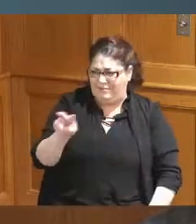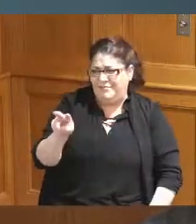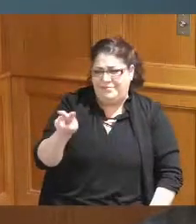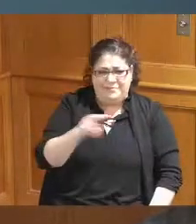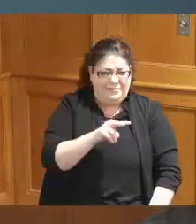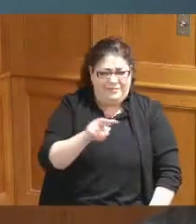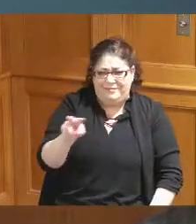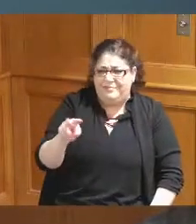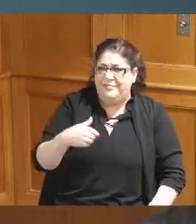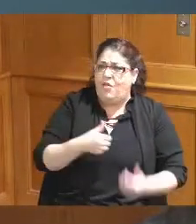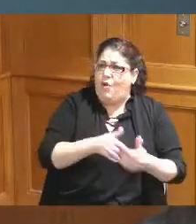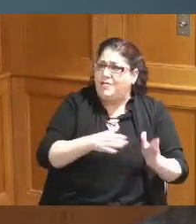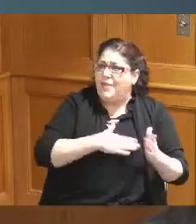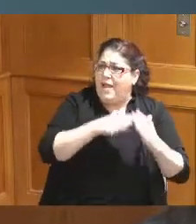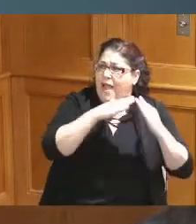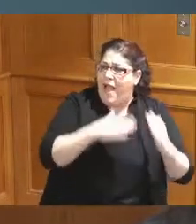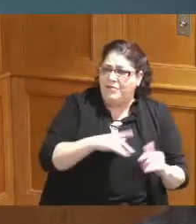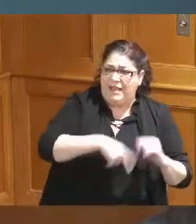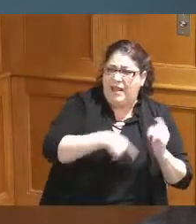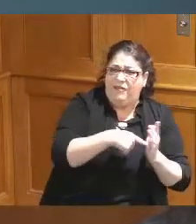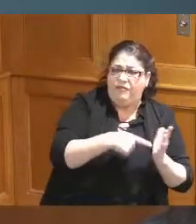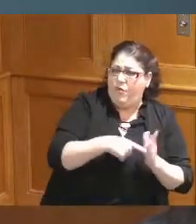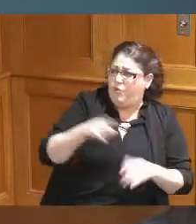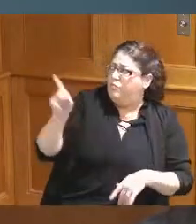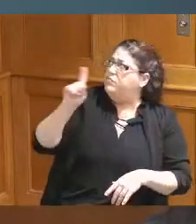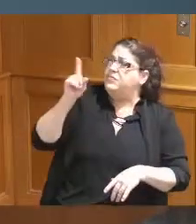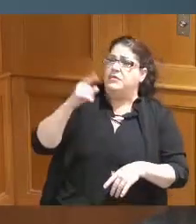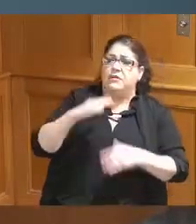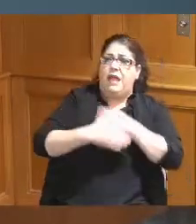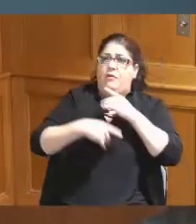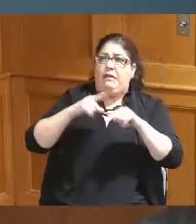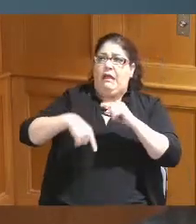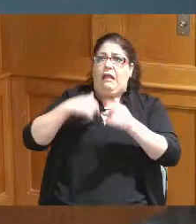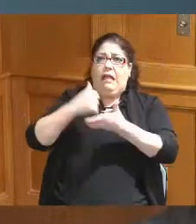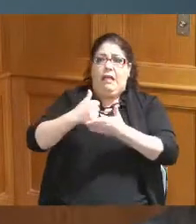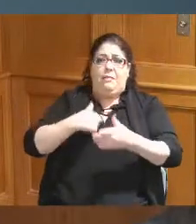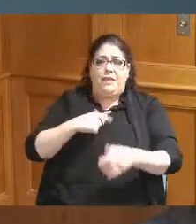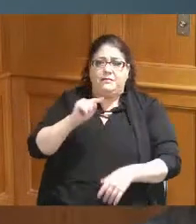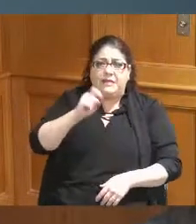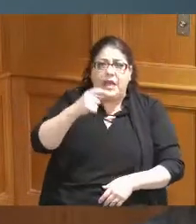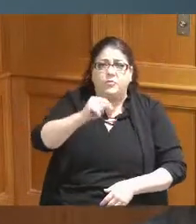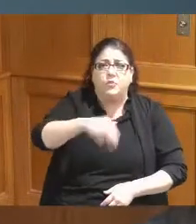that they lost their house or couldn't afford to keep it or the taxes were so high that you know